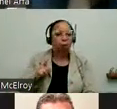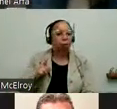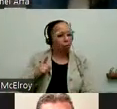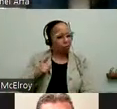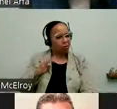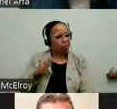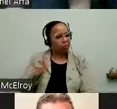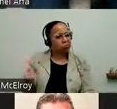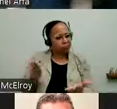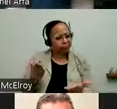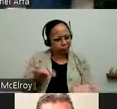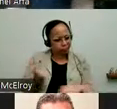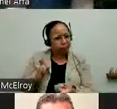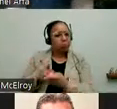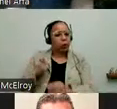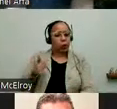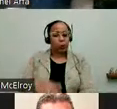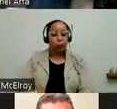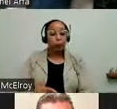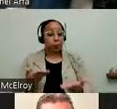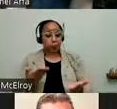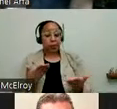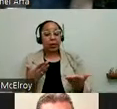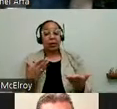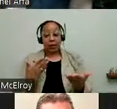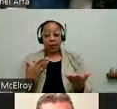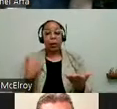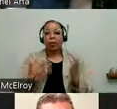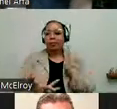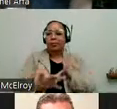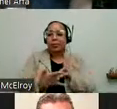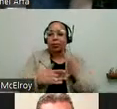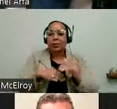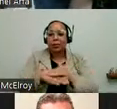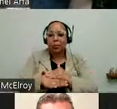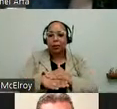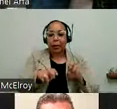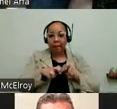So she has a picture -- we also had a digital accessibility panel. So this